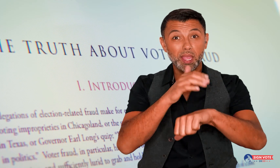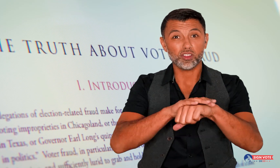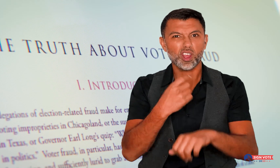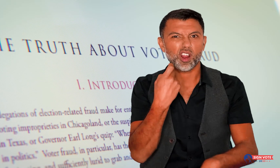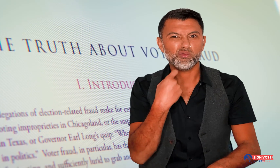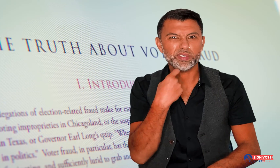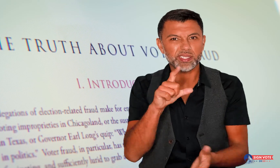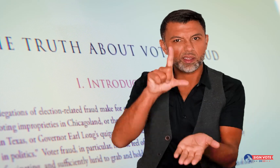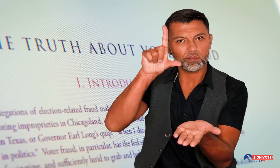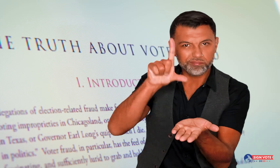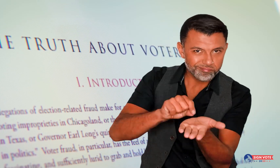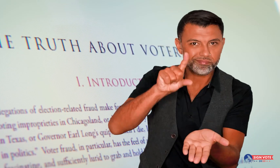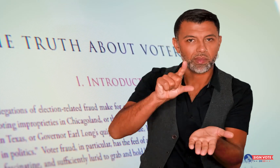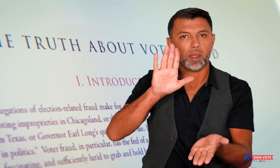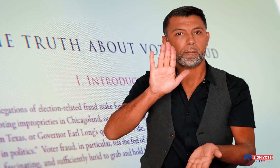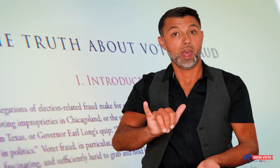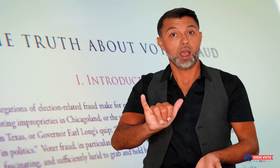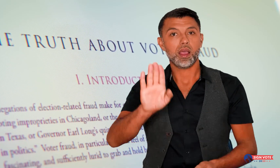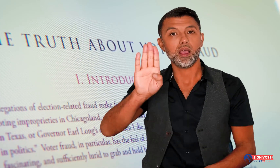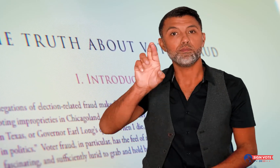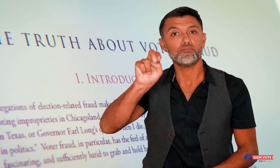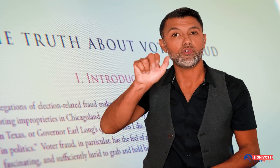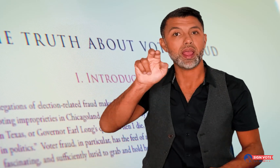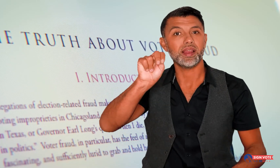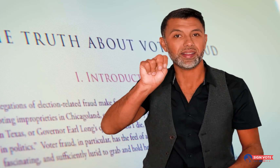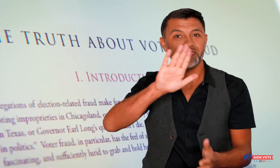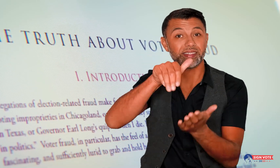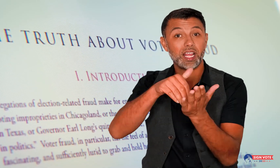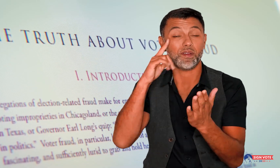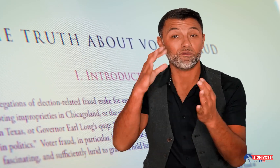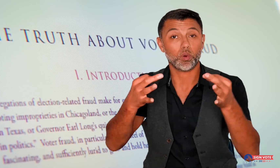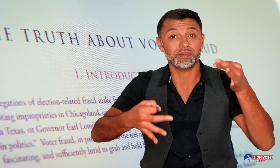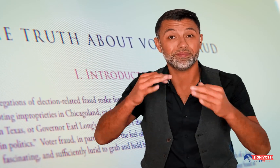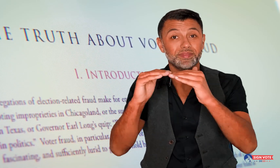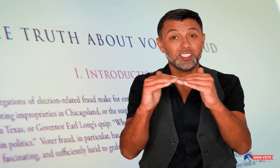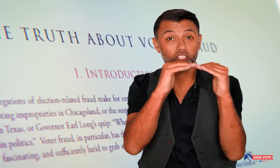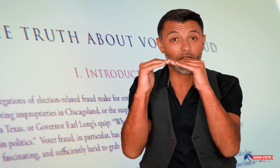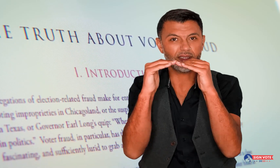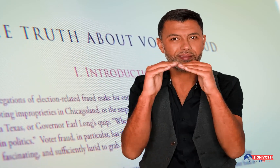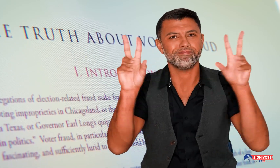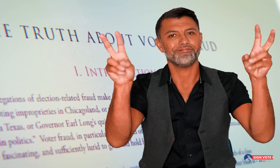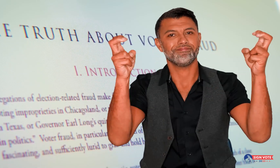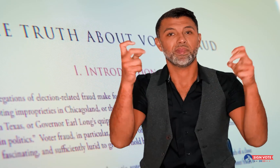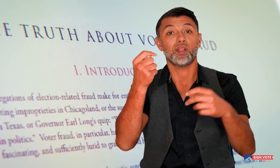Based on a recent publication by the Brennan Center for Justice titled,